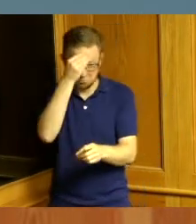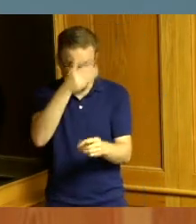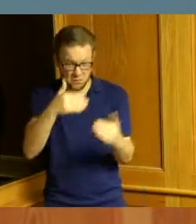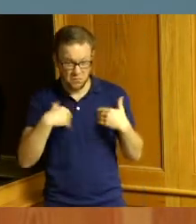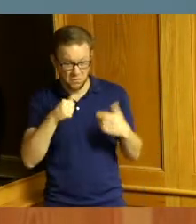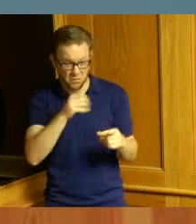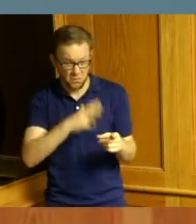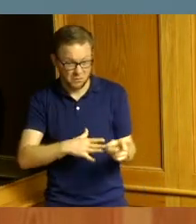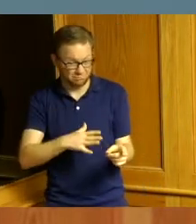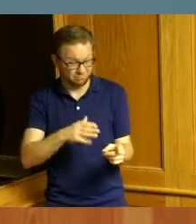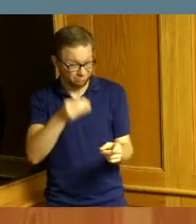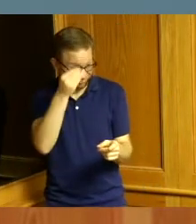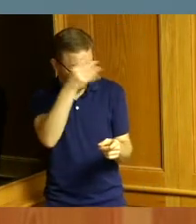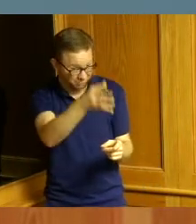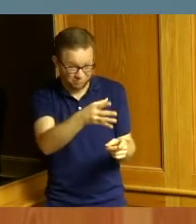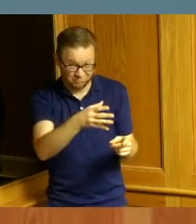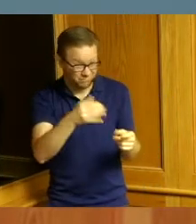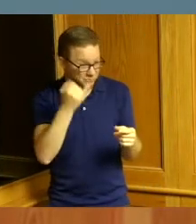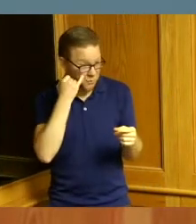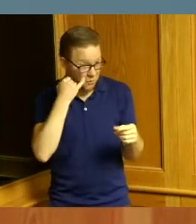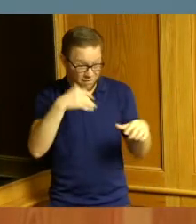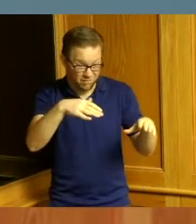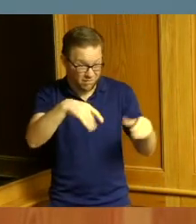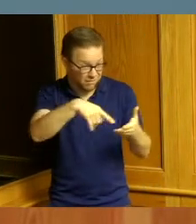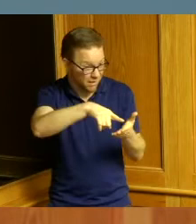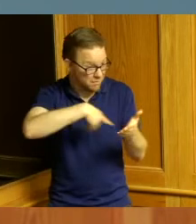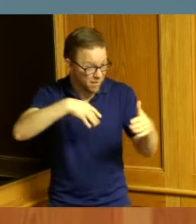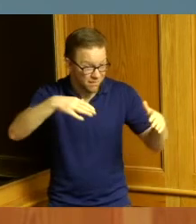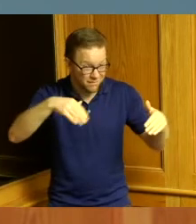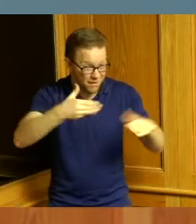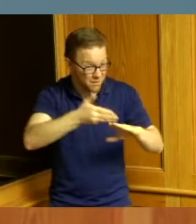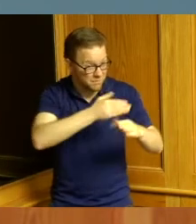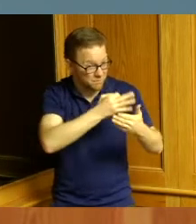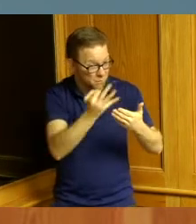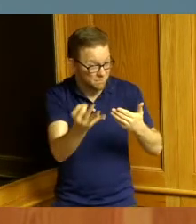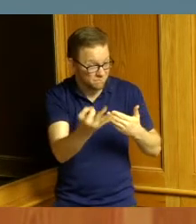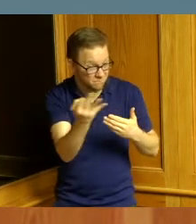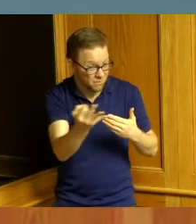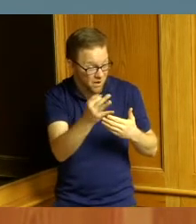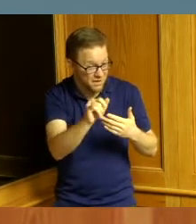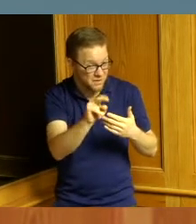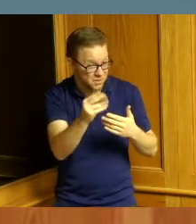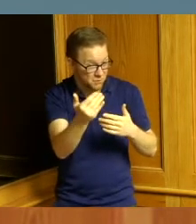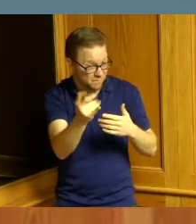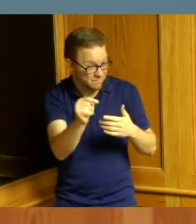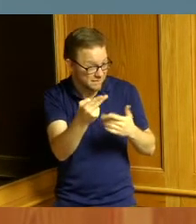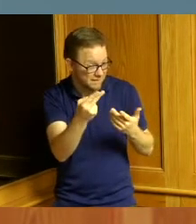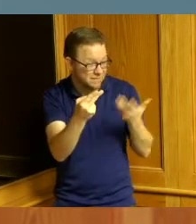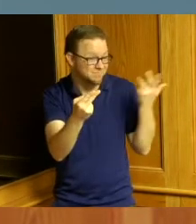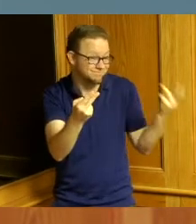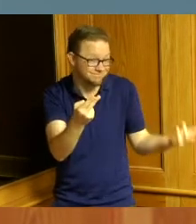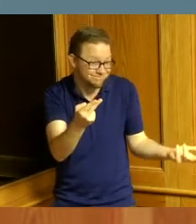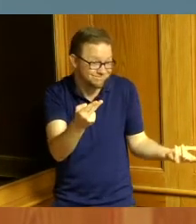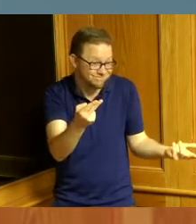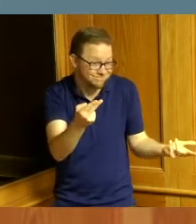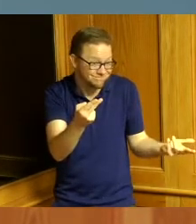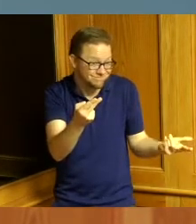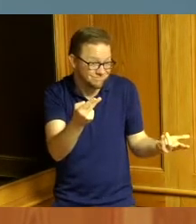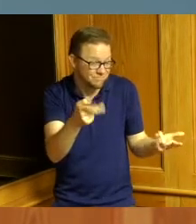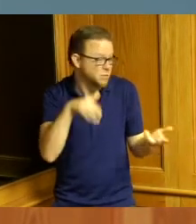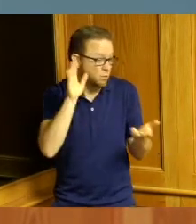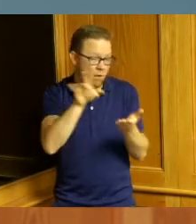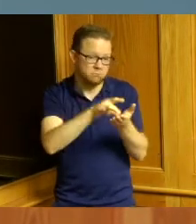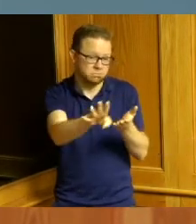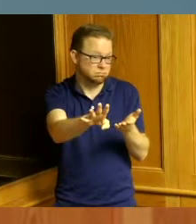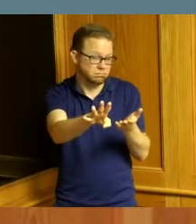that if payment was not given by Friday January the 15th that she would be put out can you imagine